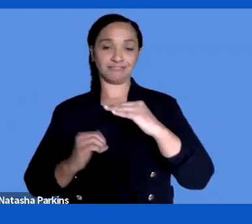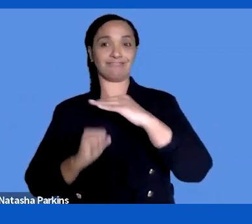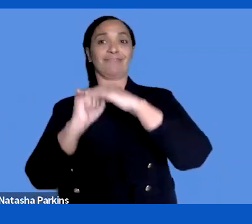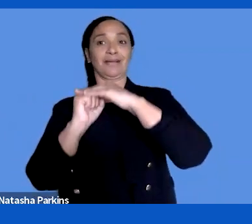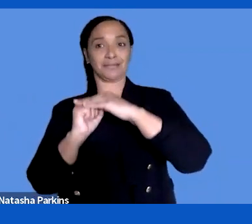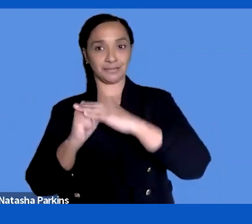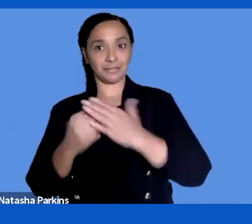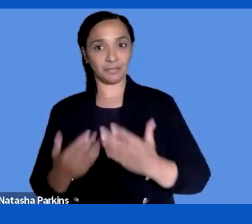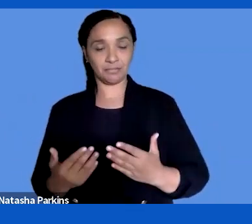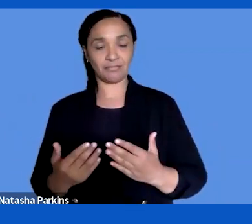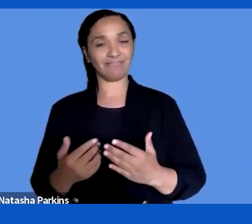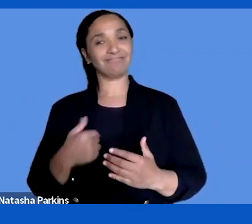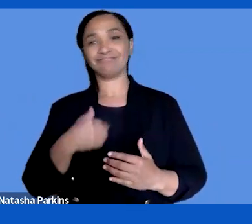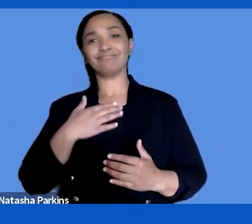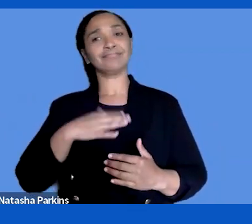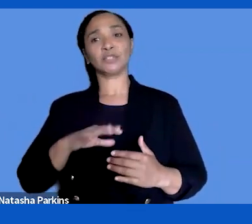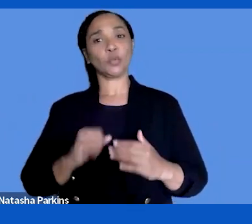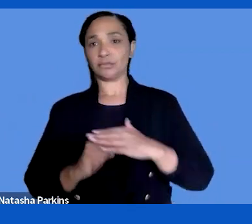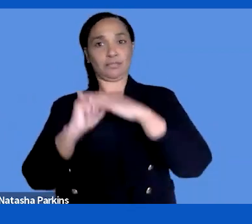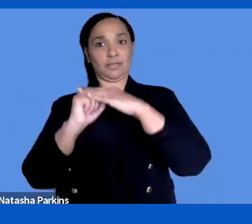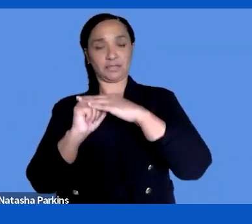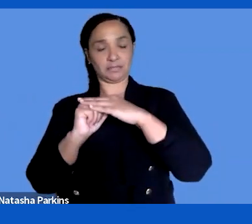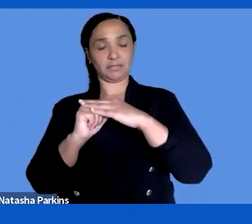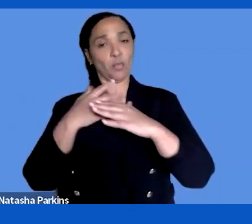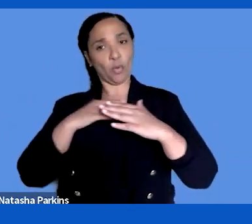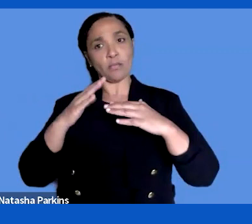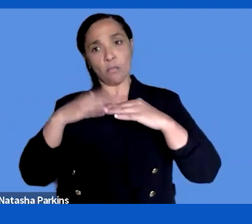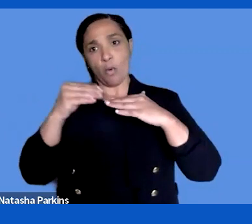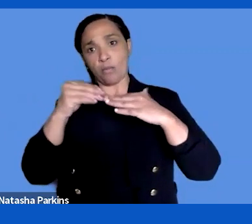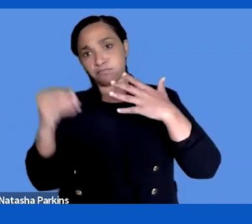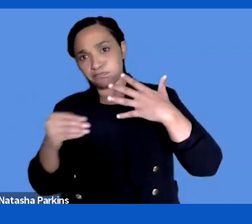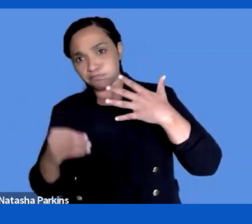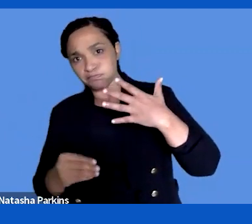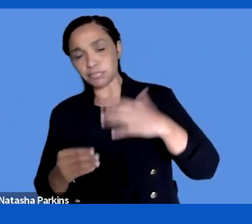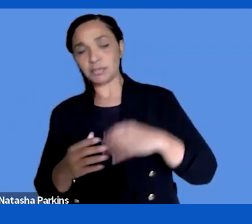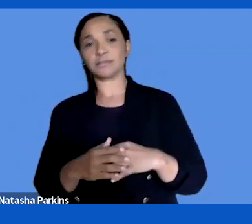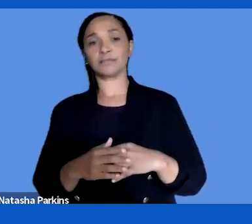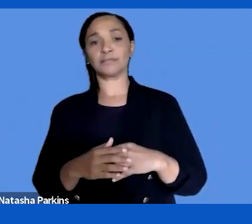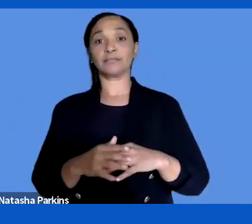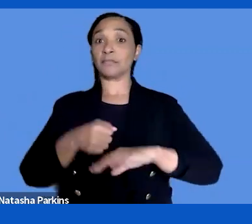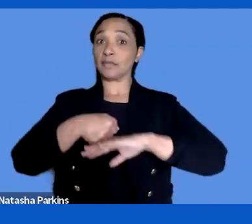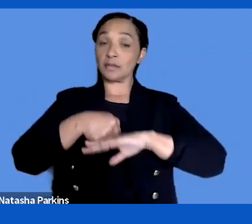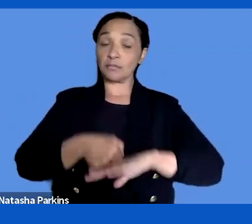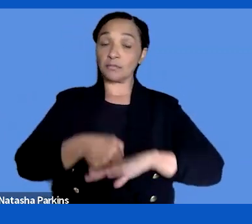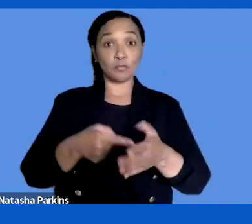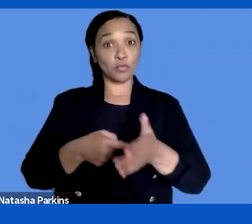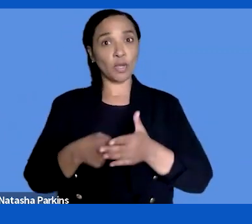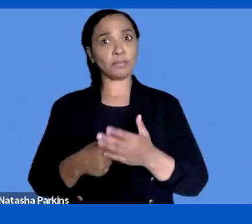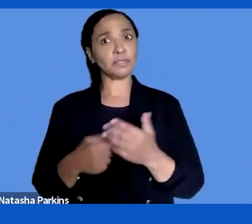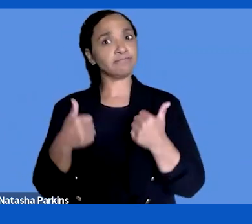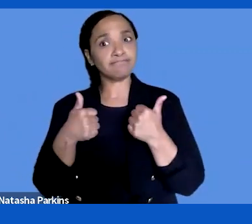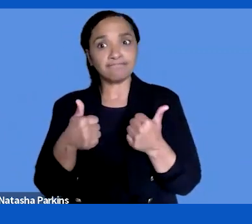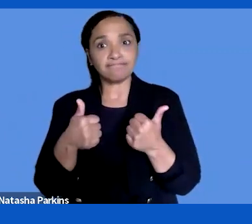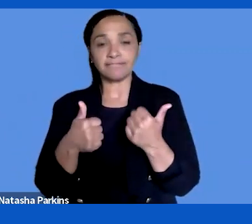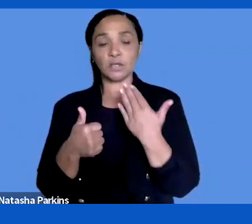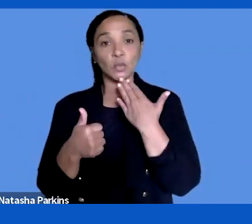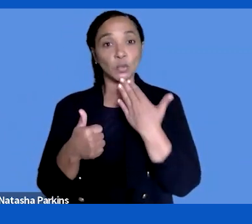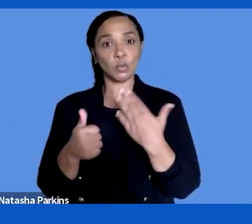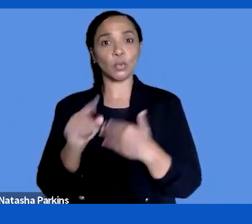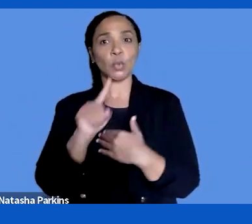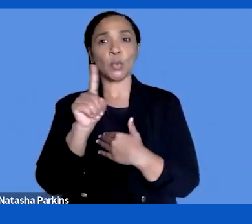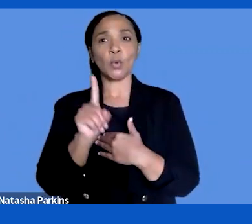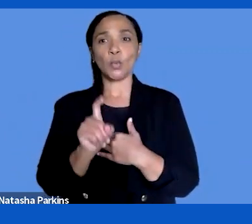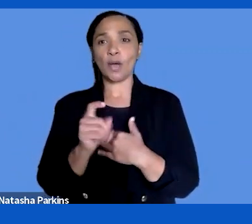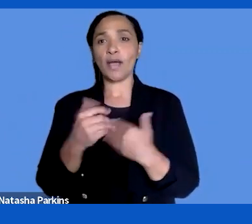what we want. The minimum requirements are good in they eliminate most severe problems